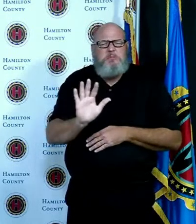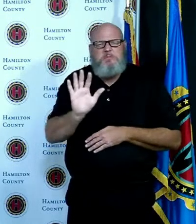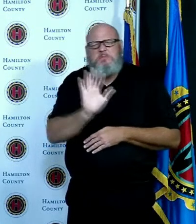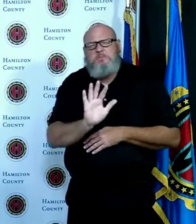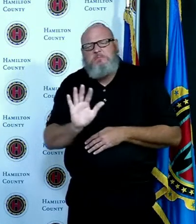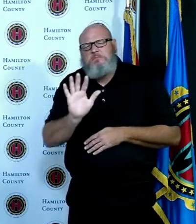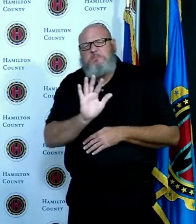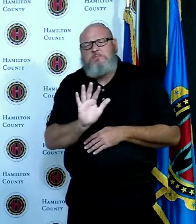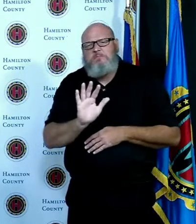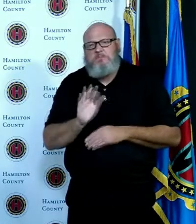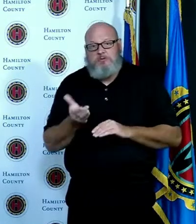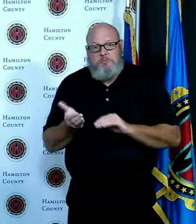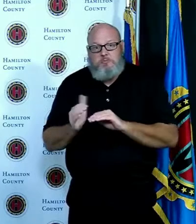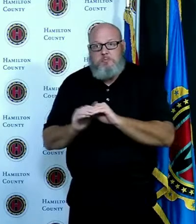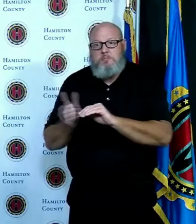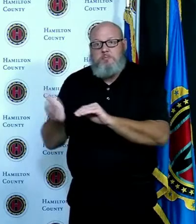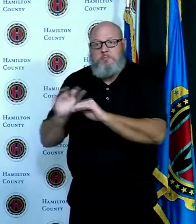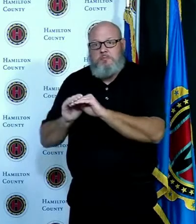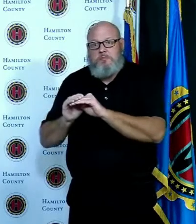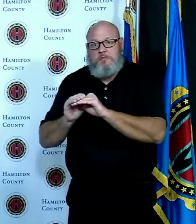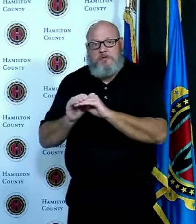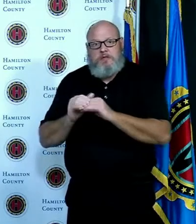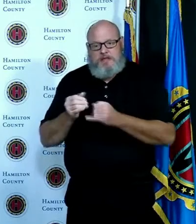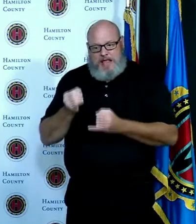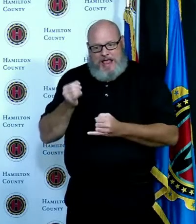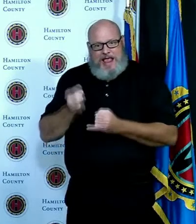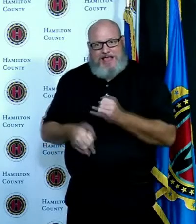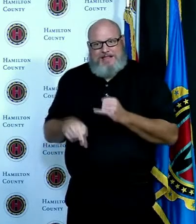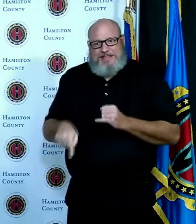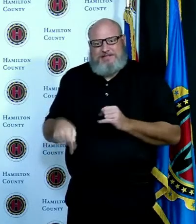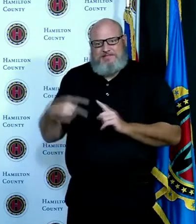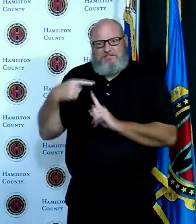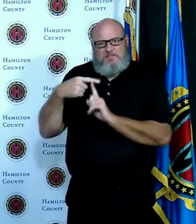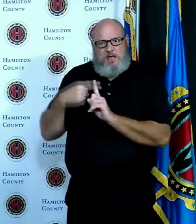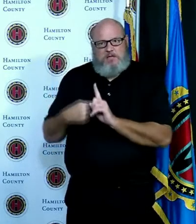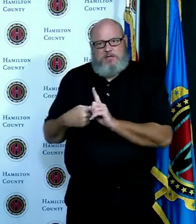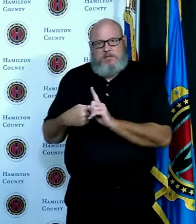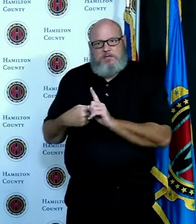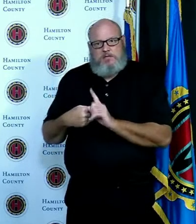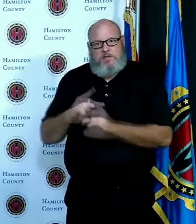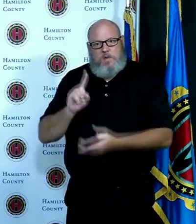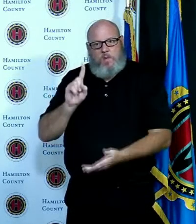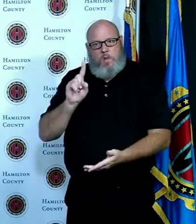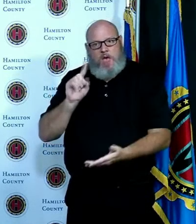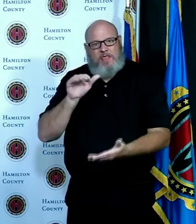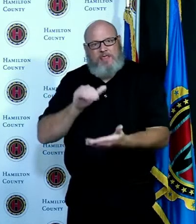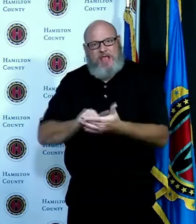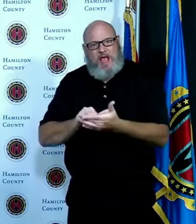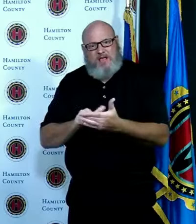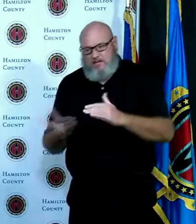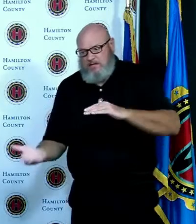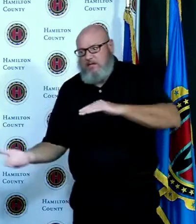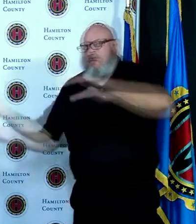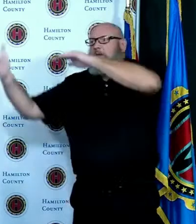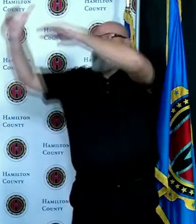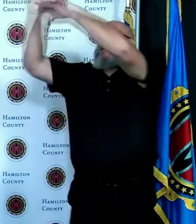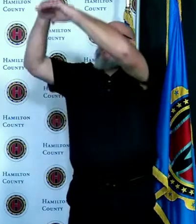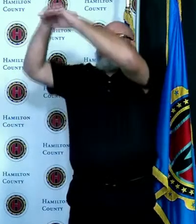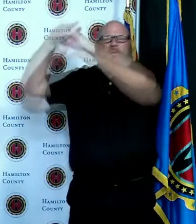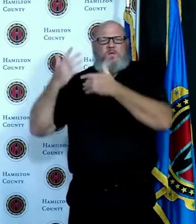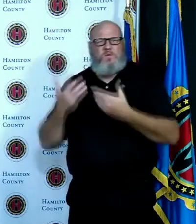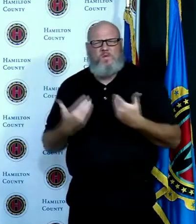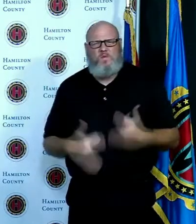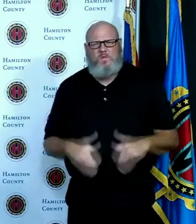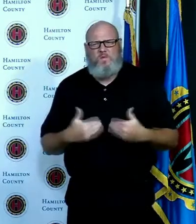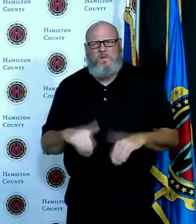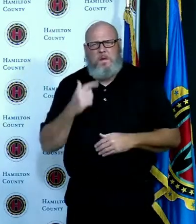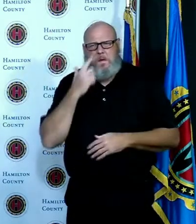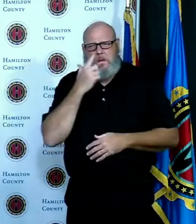the change at the end of this month is a thousand higher it's about fifteen hundred so